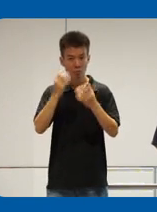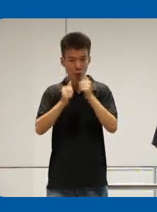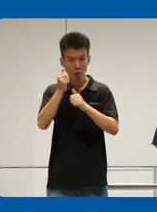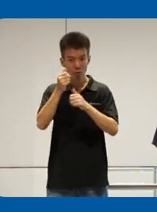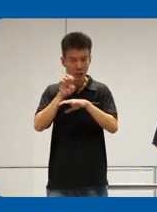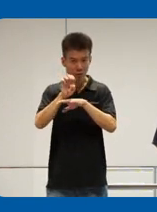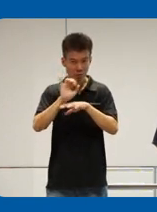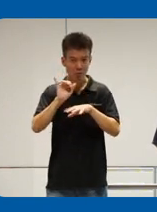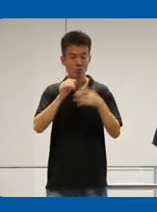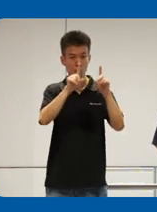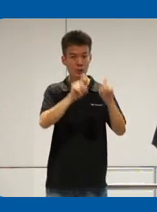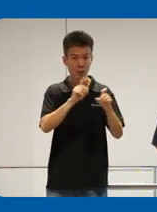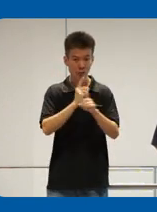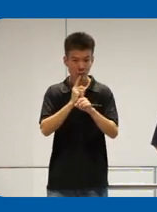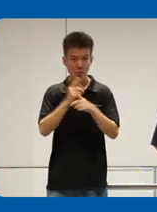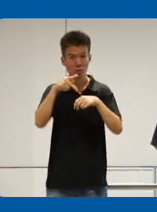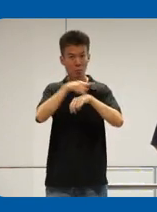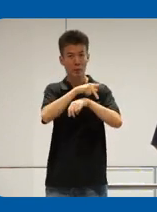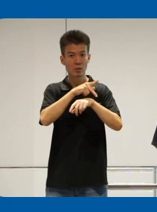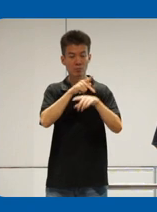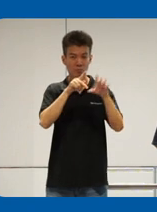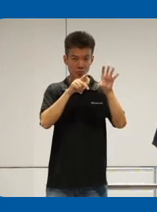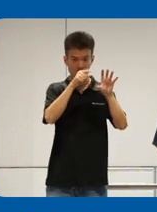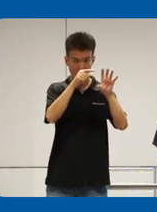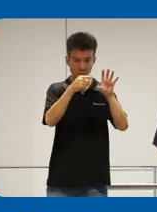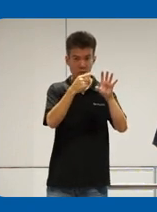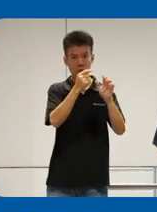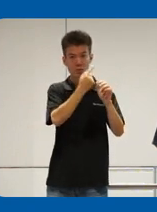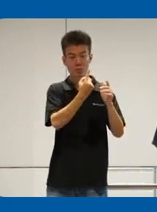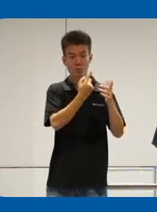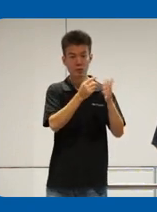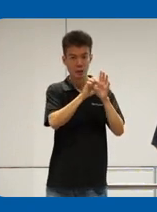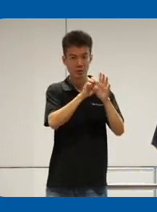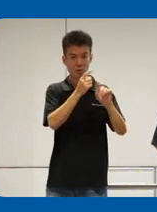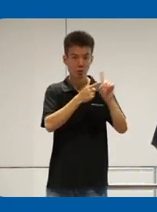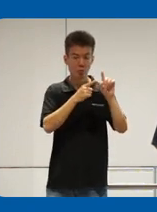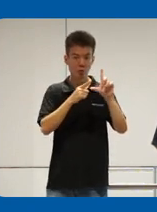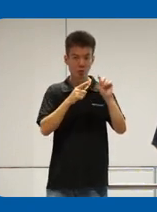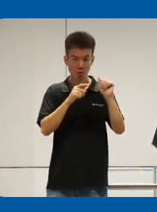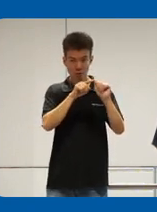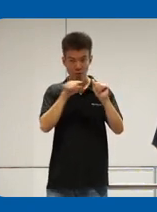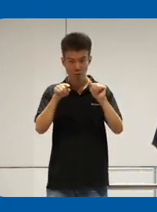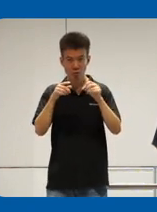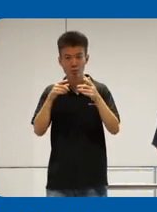is to test it right so panel one uh every single instance uh from LTA to Hyundai Motor Group to uh